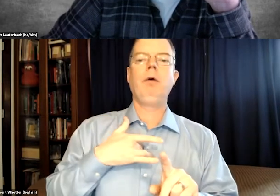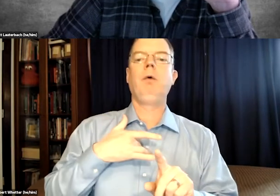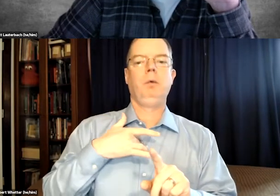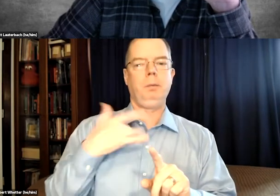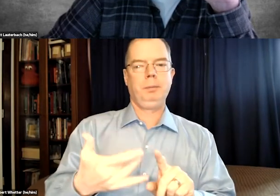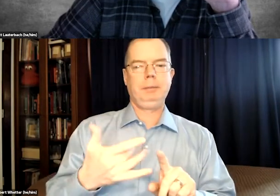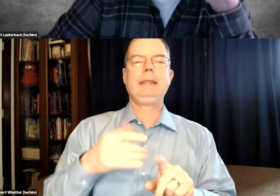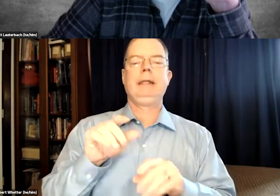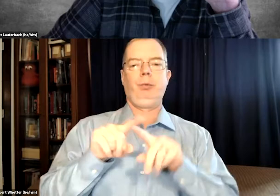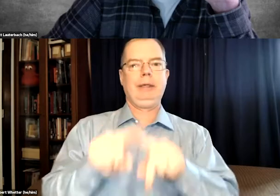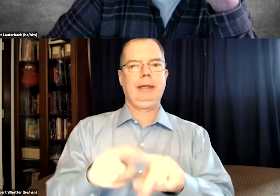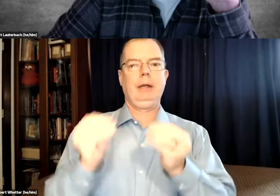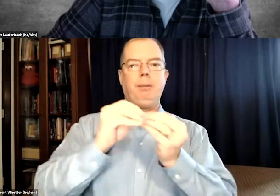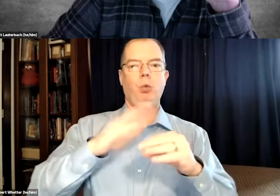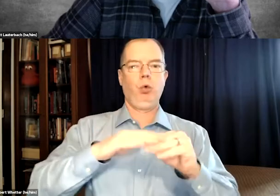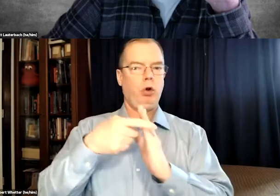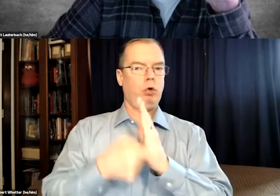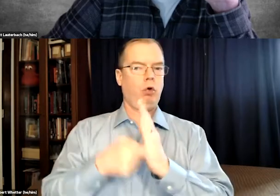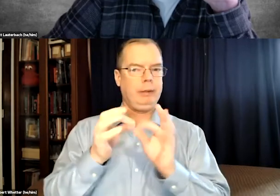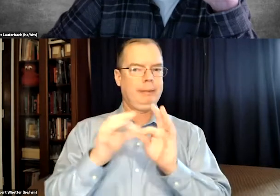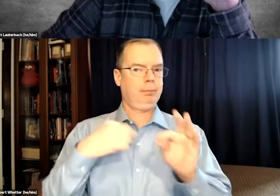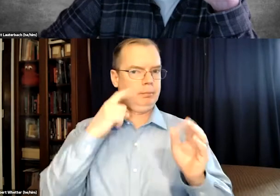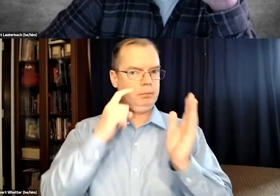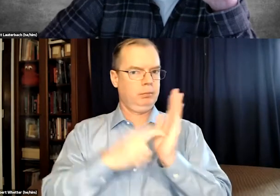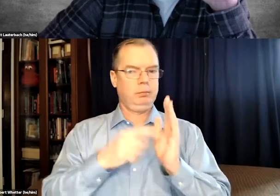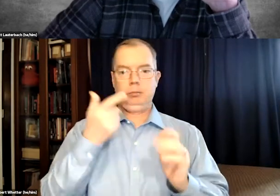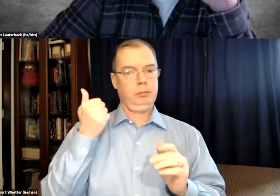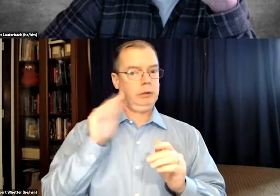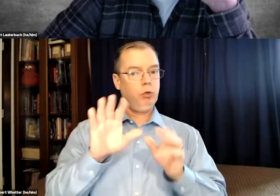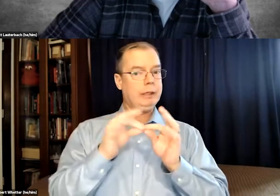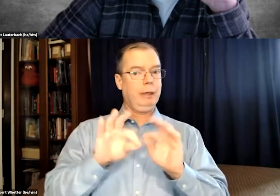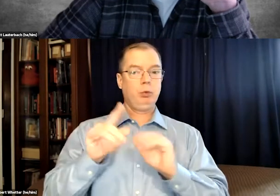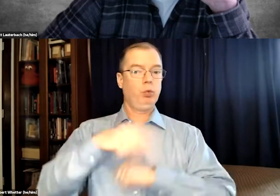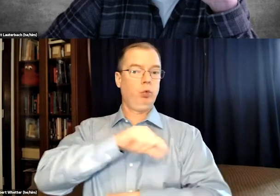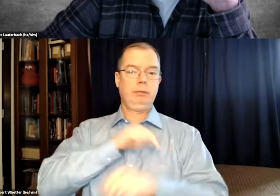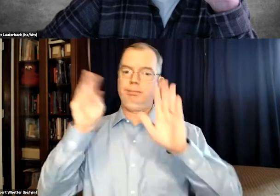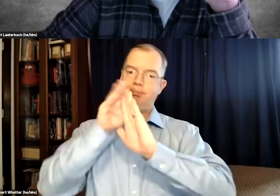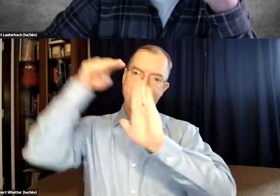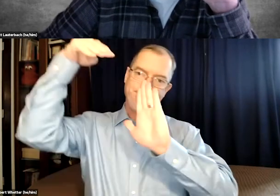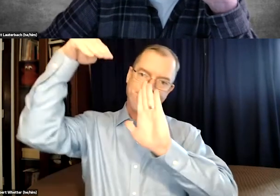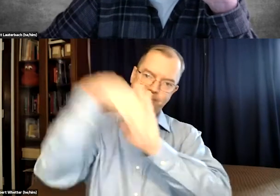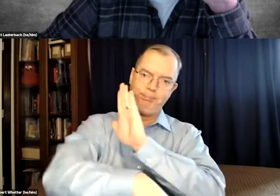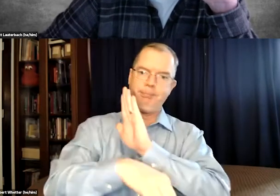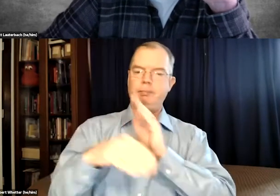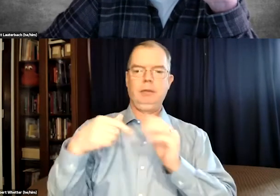And as far as a news channel, news channels tend to rely more on auto captioning. I've noticed because their captioning